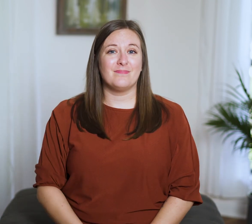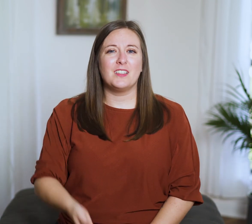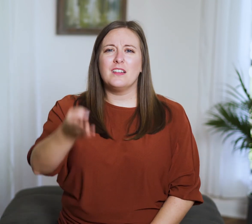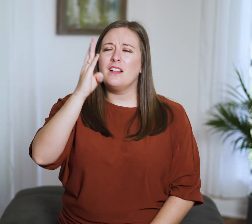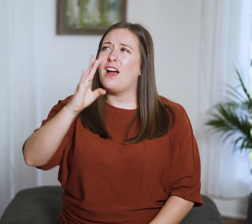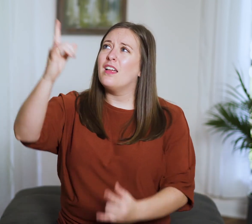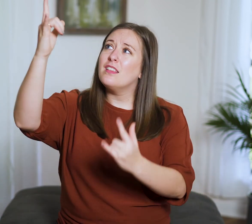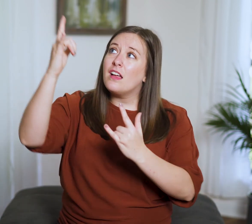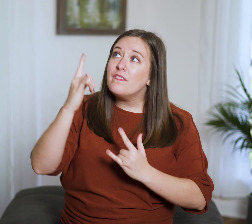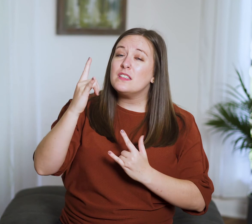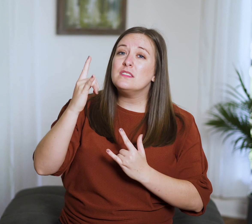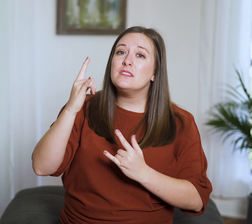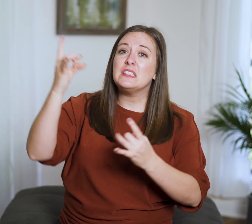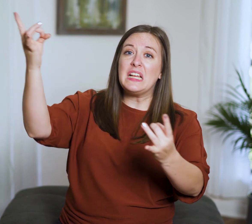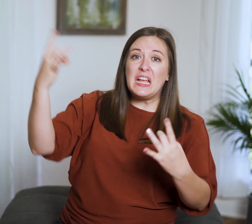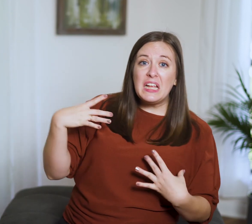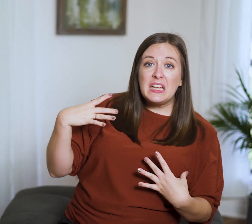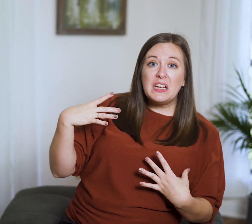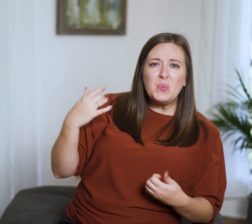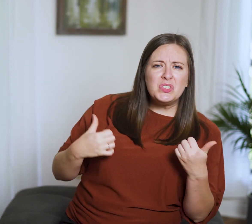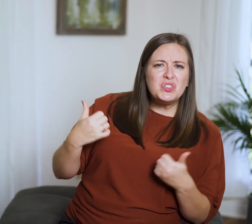Does God love us or hate us?